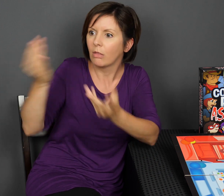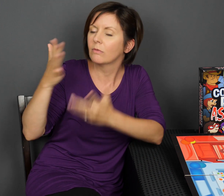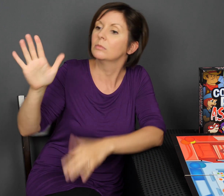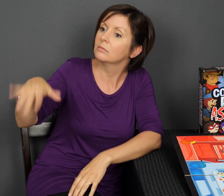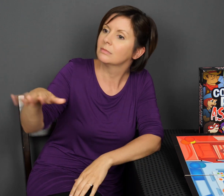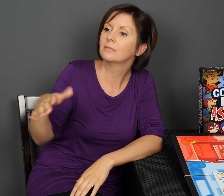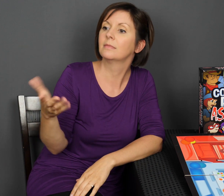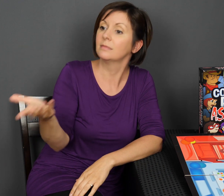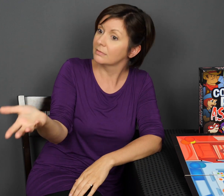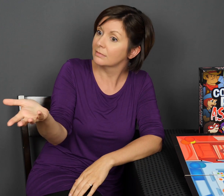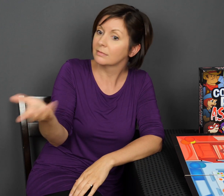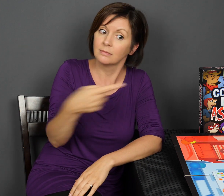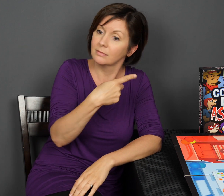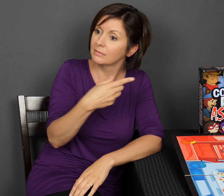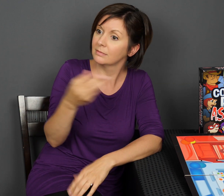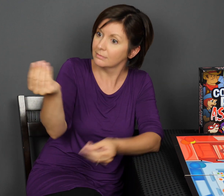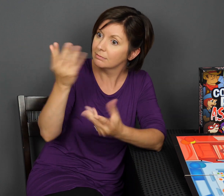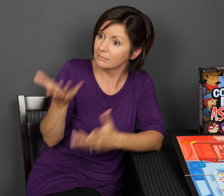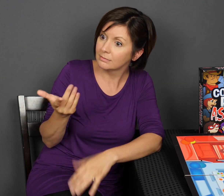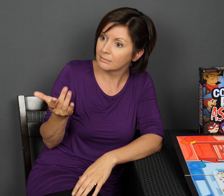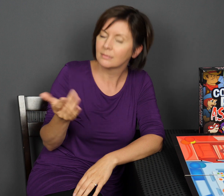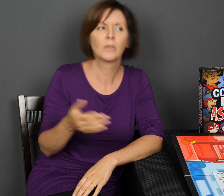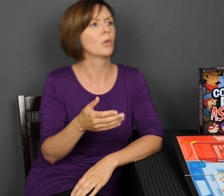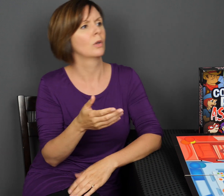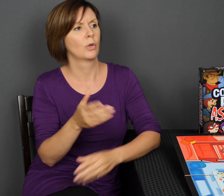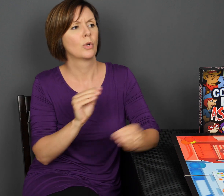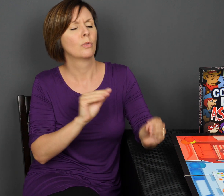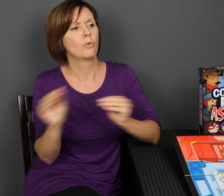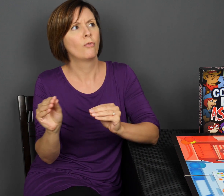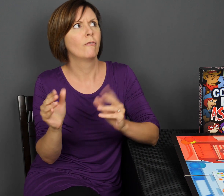So the students are telling you the information, you know, what do you wanna do?